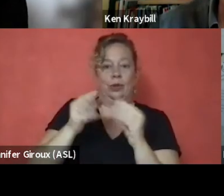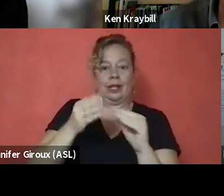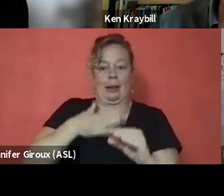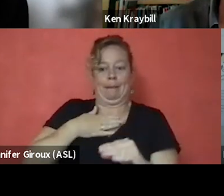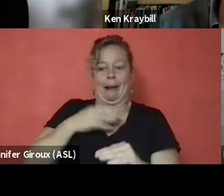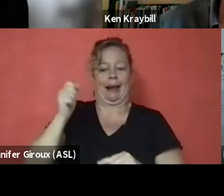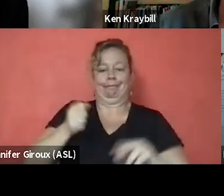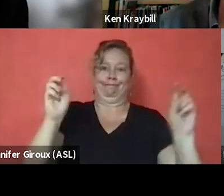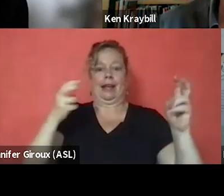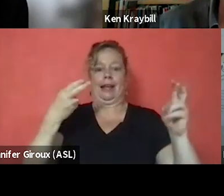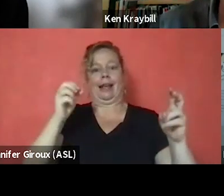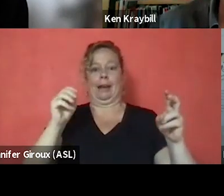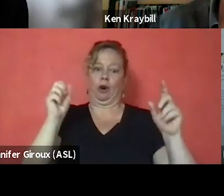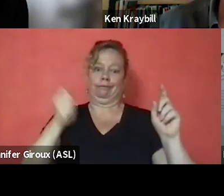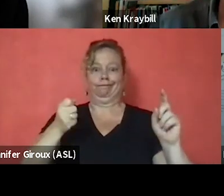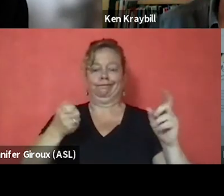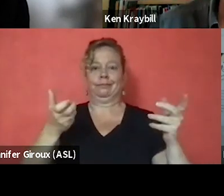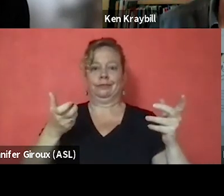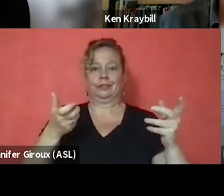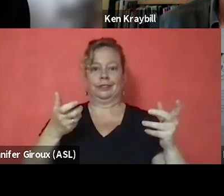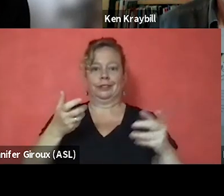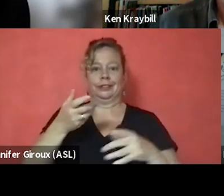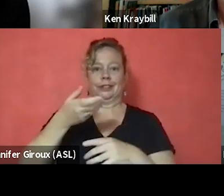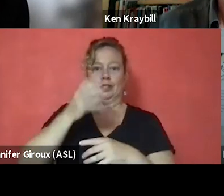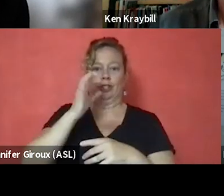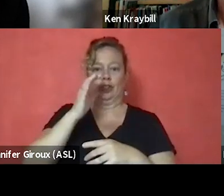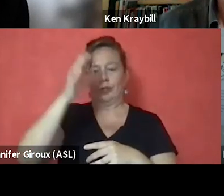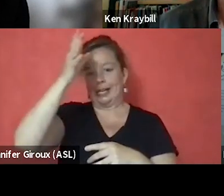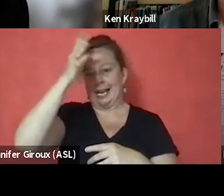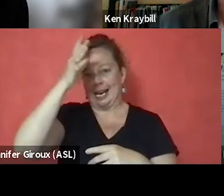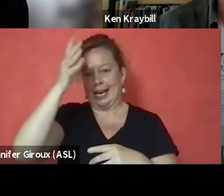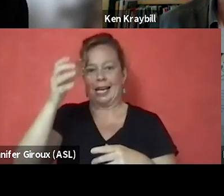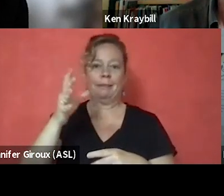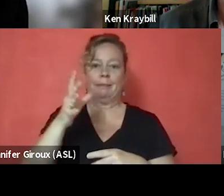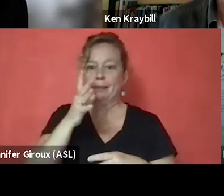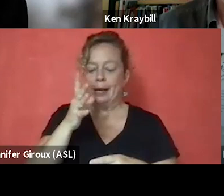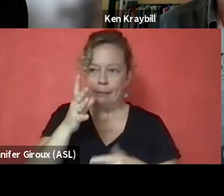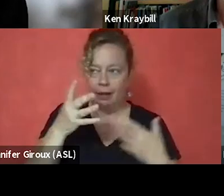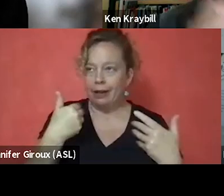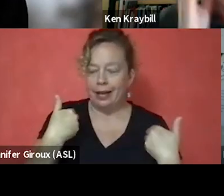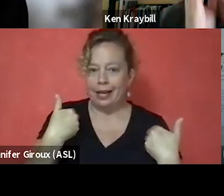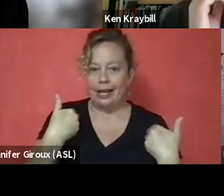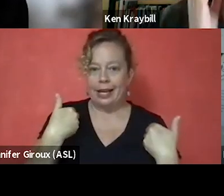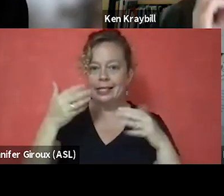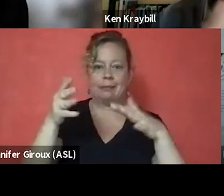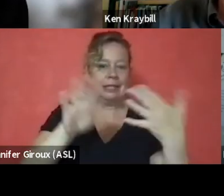My hammer is drinking daddy, my mama, I had some death when I was 16, things like that.